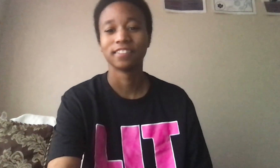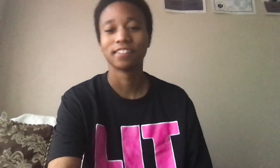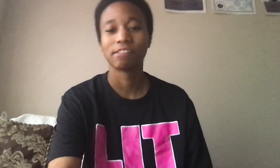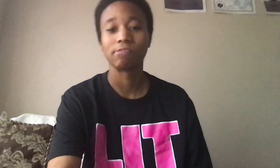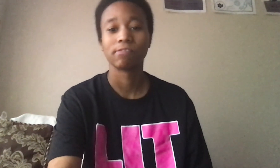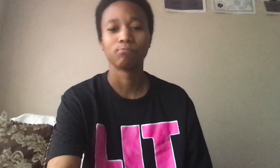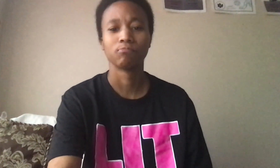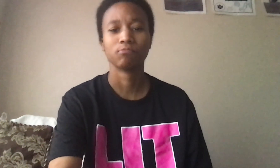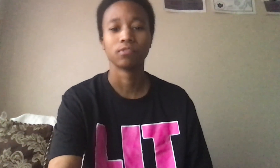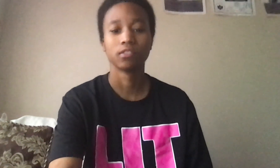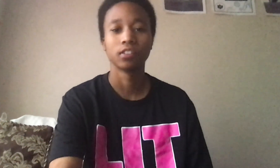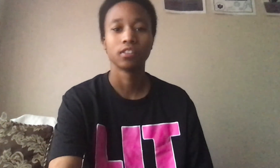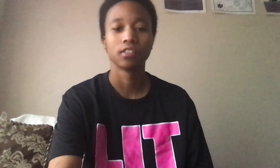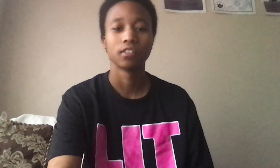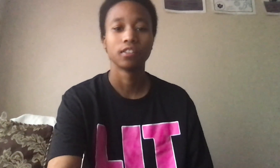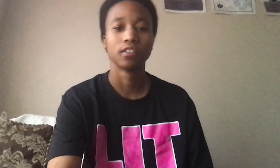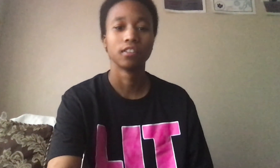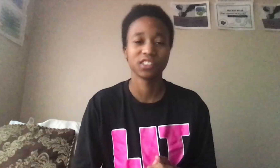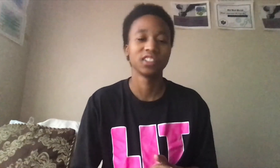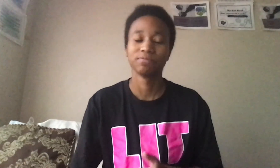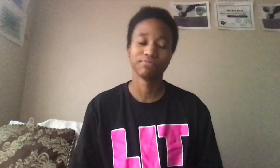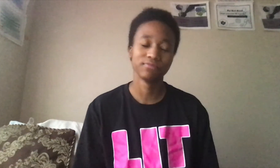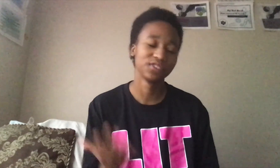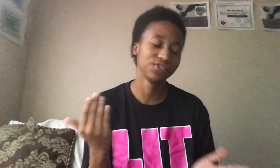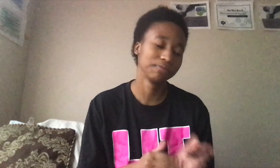LOL! bruhh... smh again...